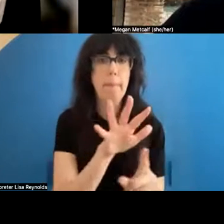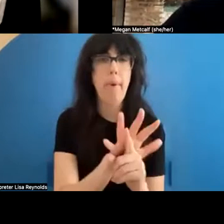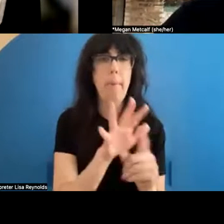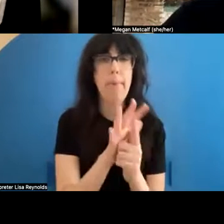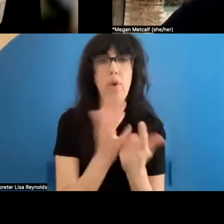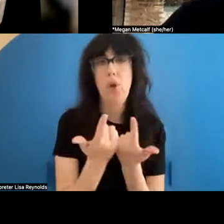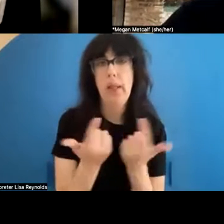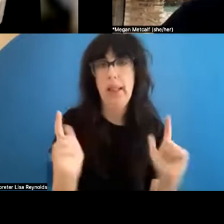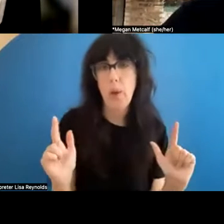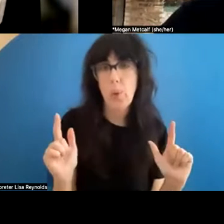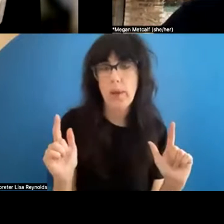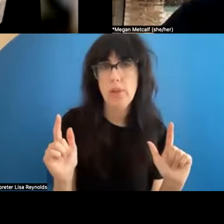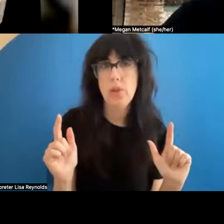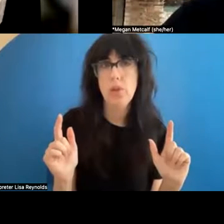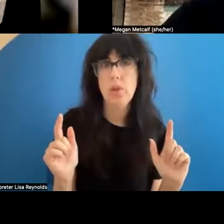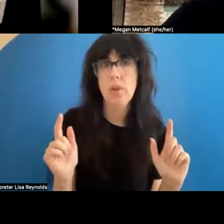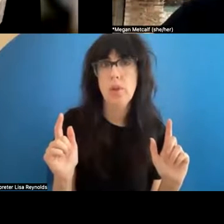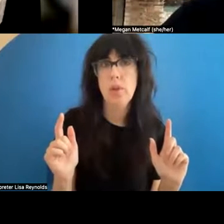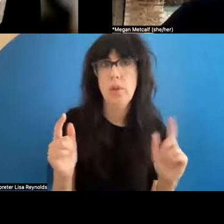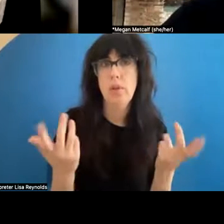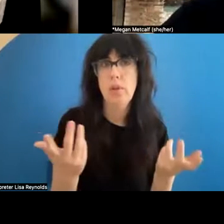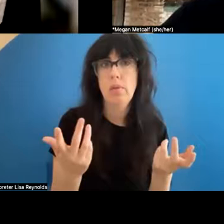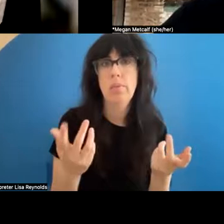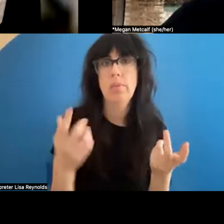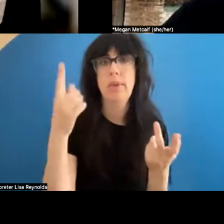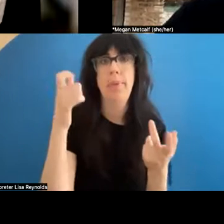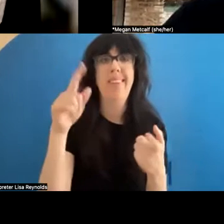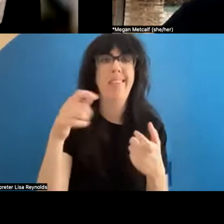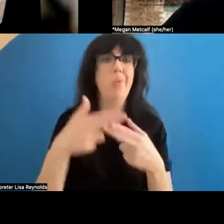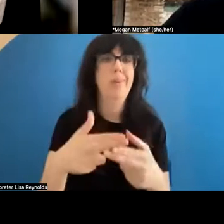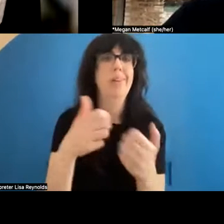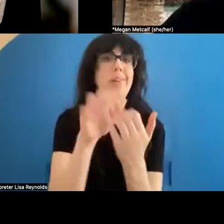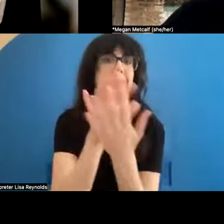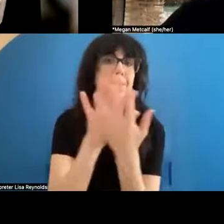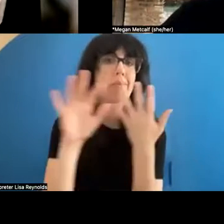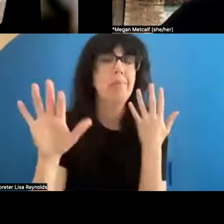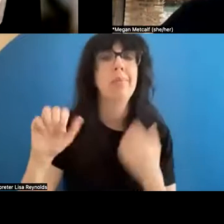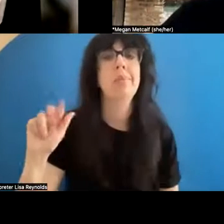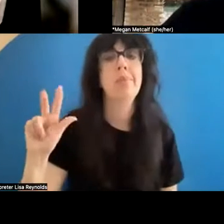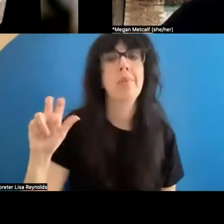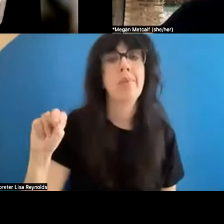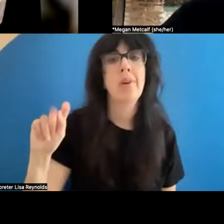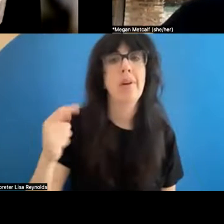that was considered probably avant-garde and not normally seen. So I think this dialogue in